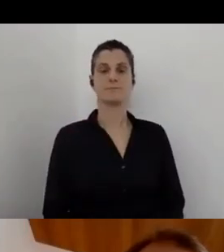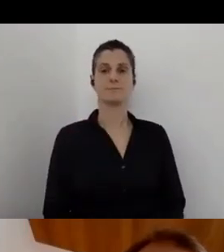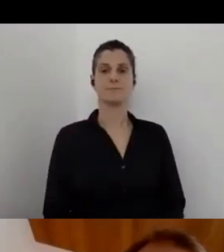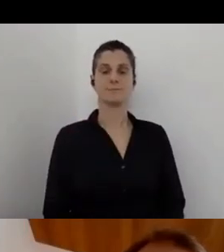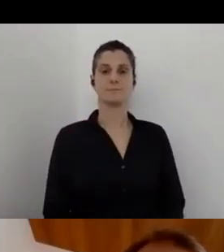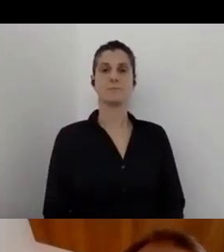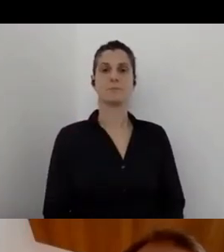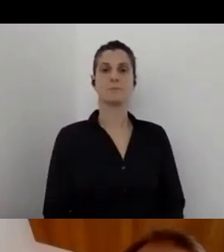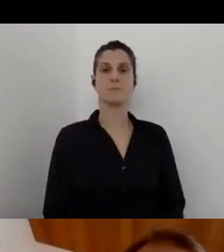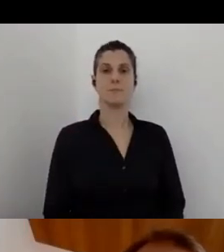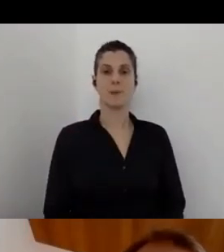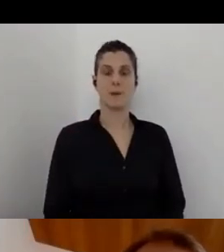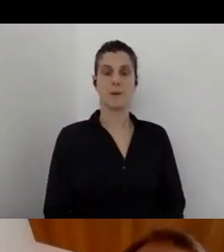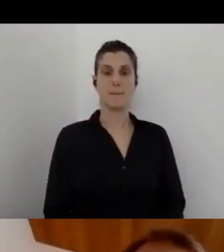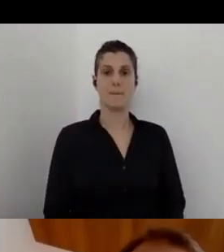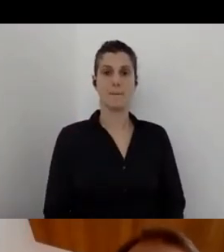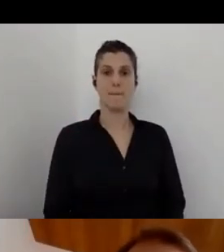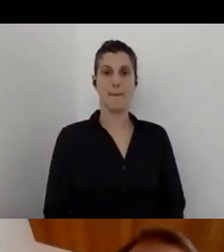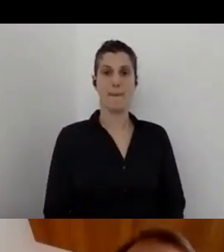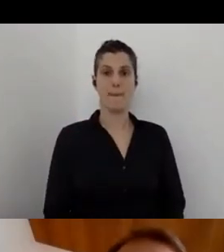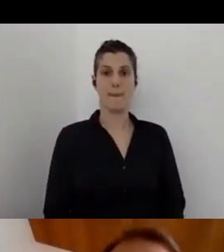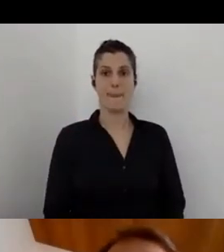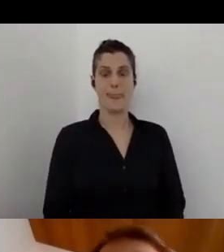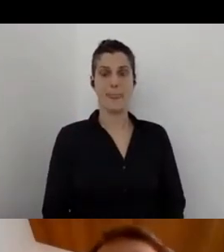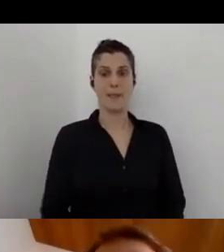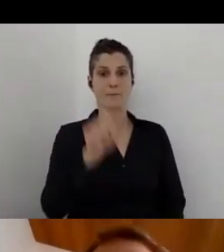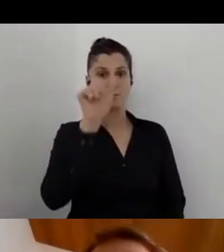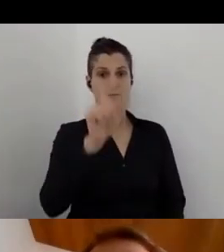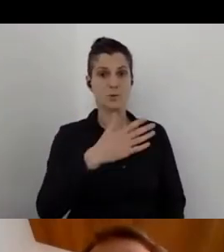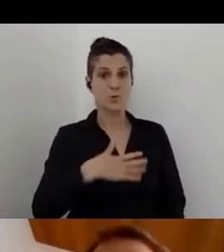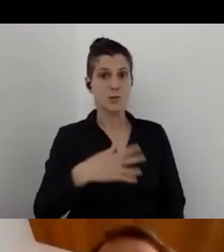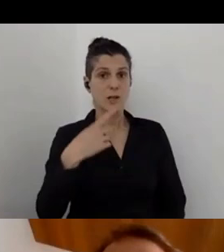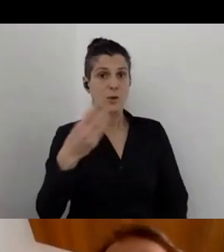Would anybody like to add anything?